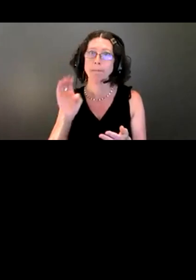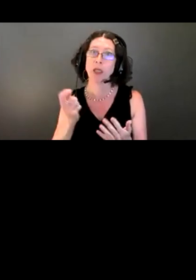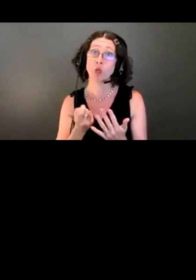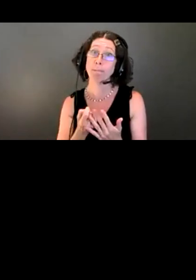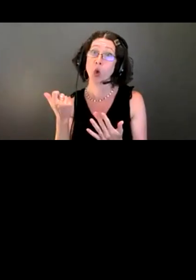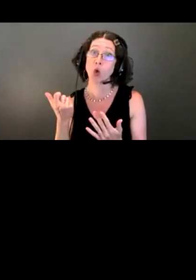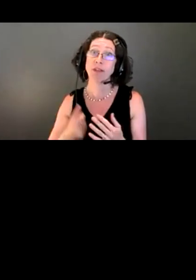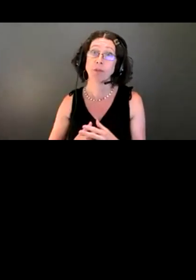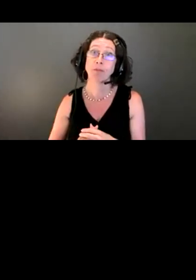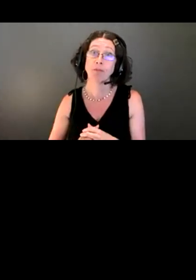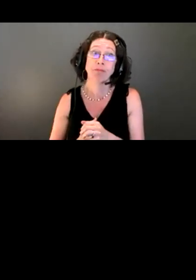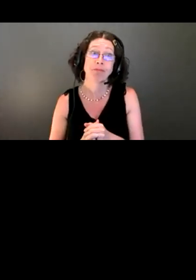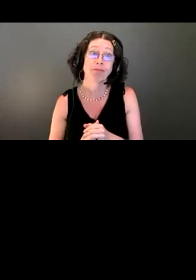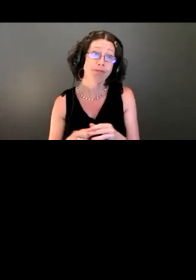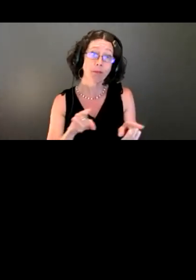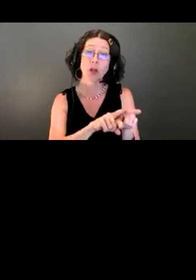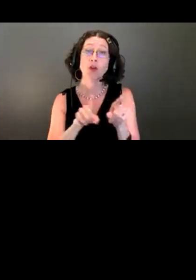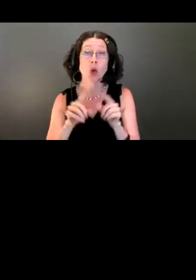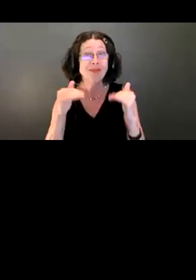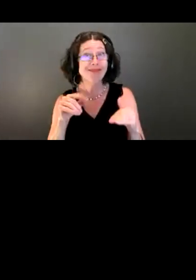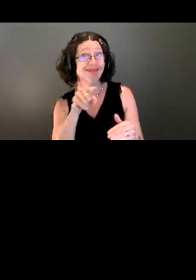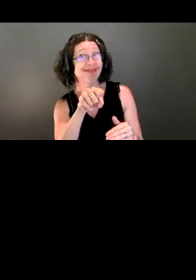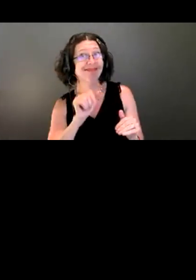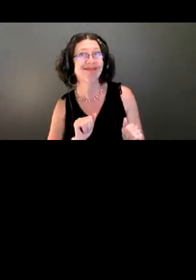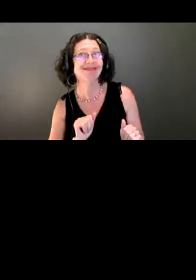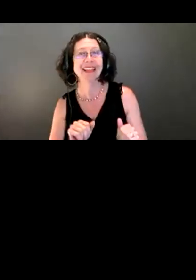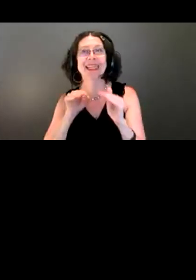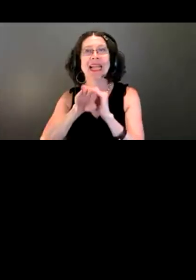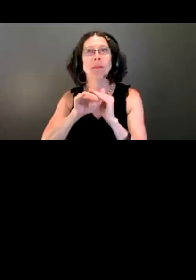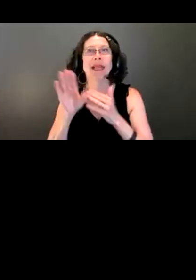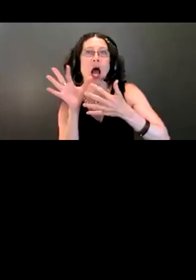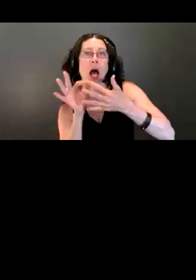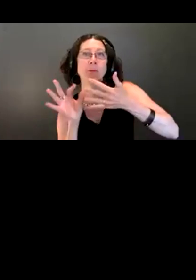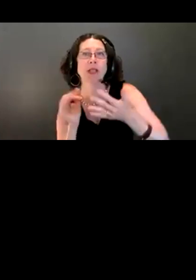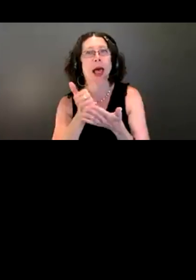We also have some accessibility options available to help people participate this evening.